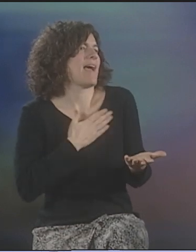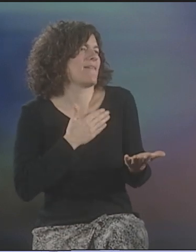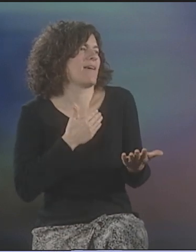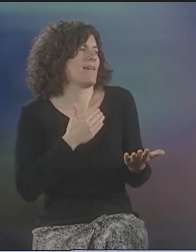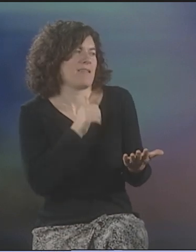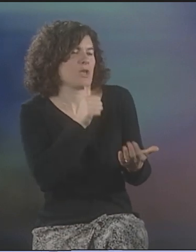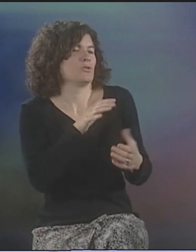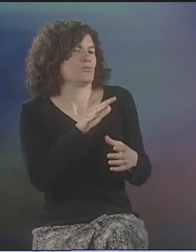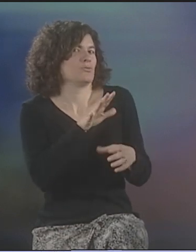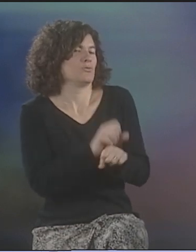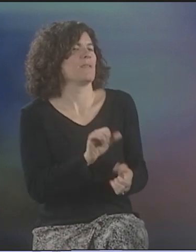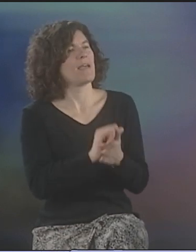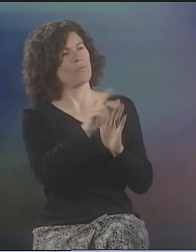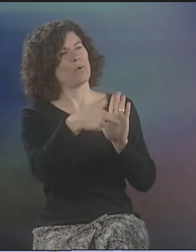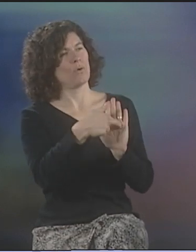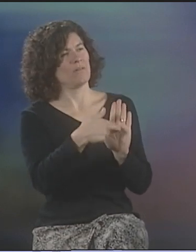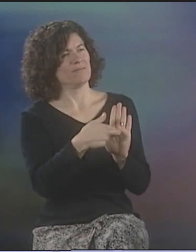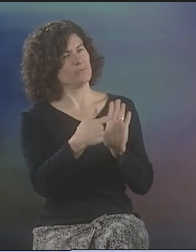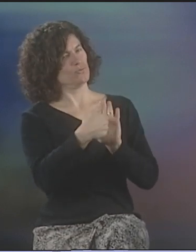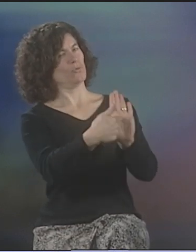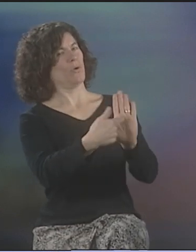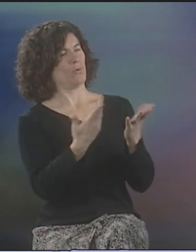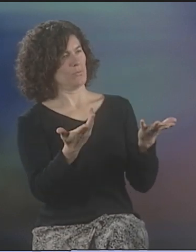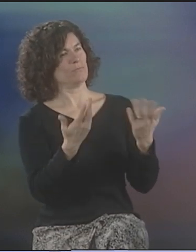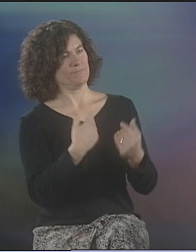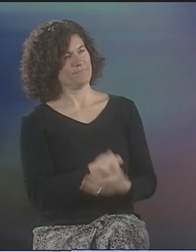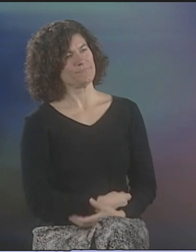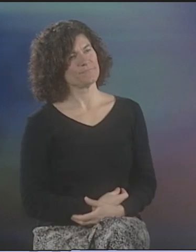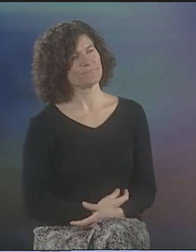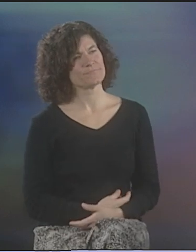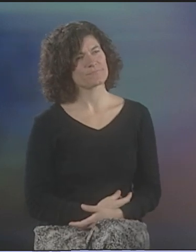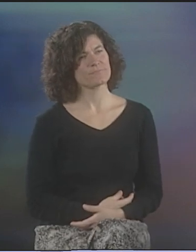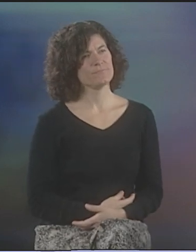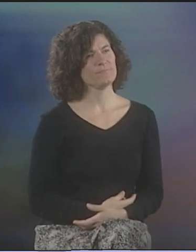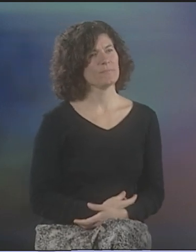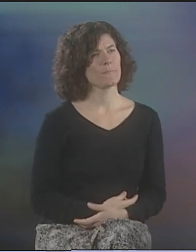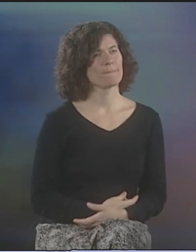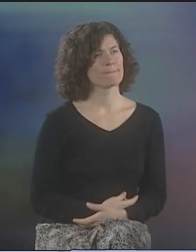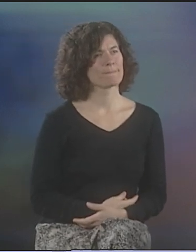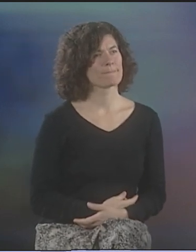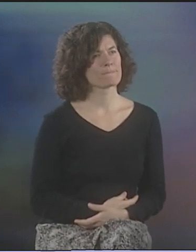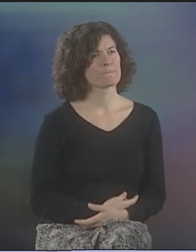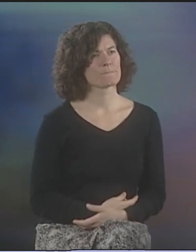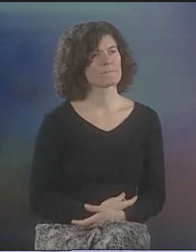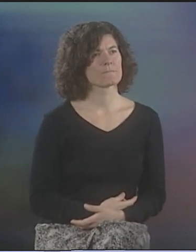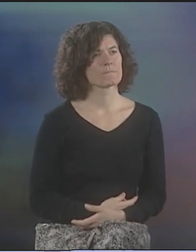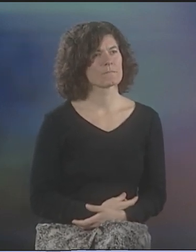AND I WASN'T USED TO THAT ROLE. I WASN'T USED TO PEOPLE ASKING ME WHAT I THOUGHT ABOUT THINGS PERSONALLY.